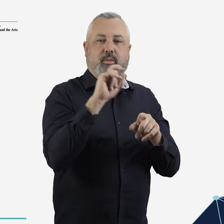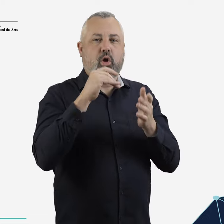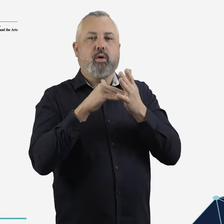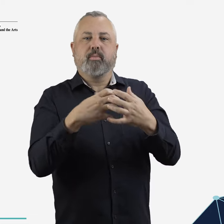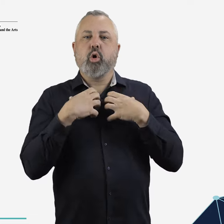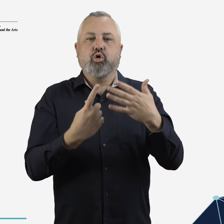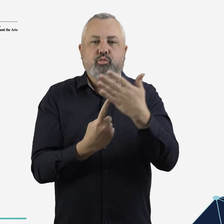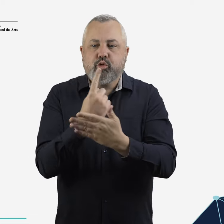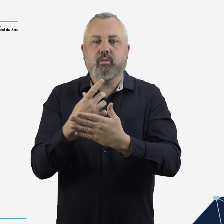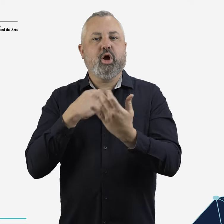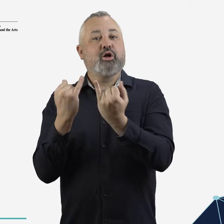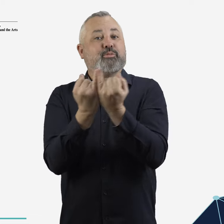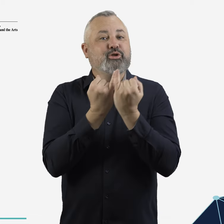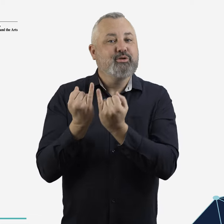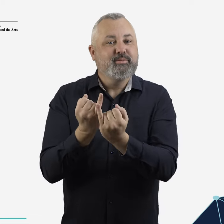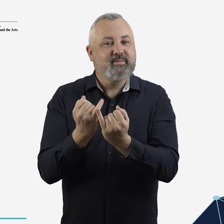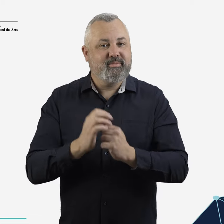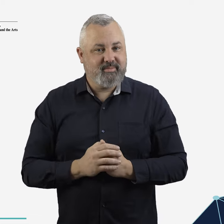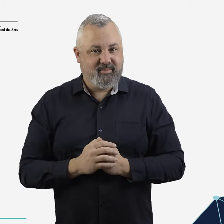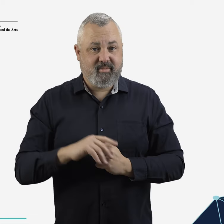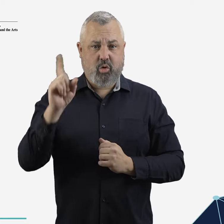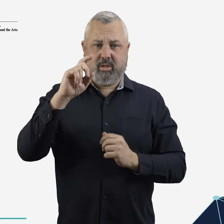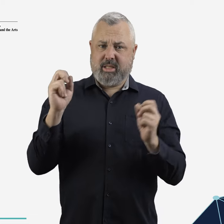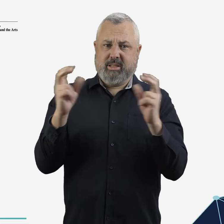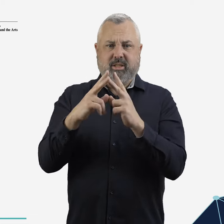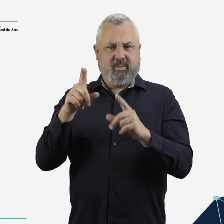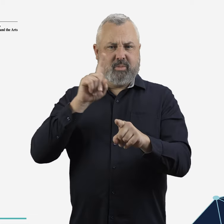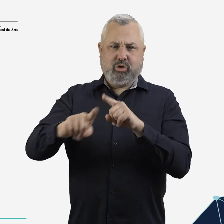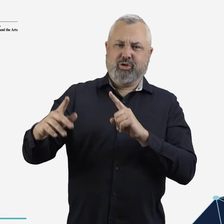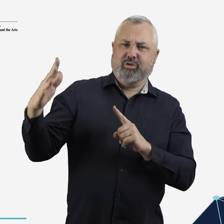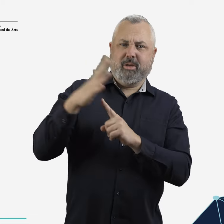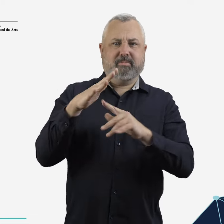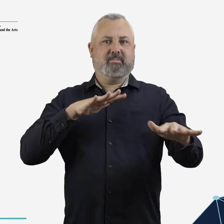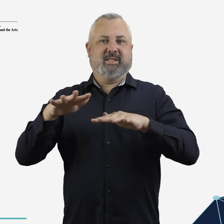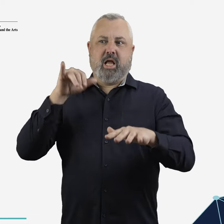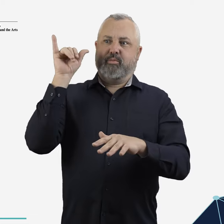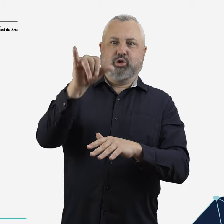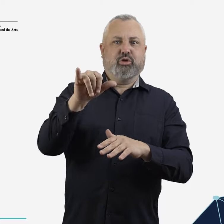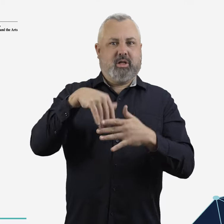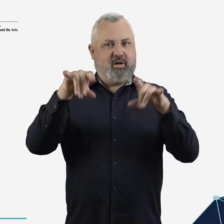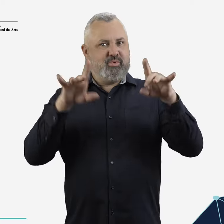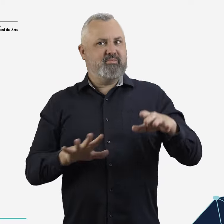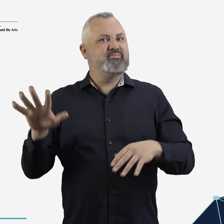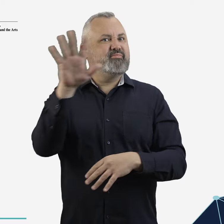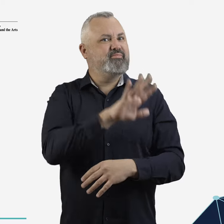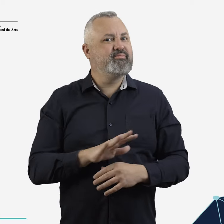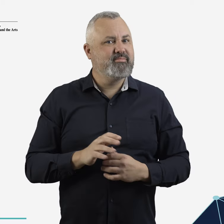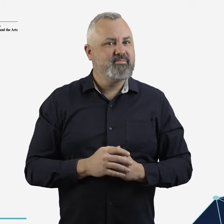will further enhance competition in Sydney – our largest aviation market and most important international gateway.